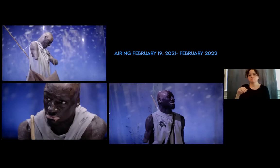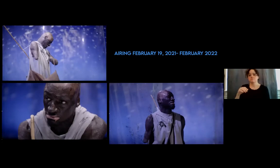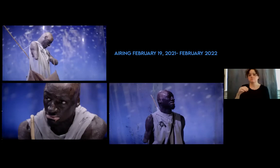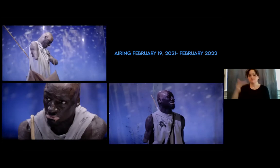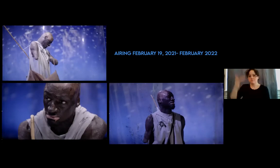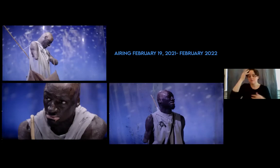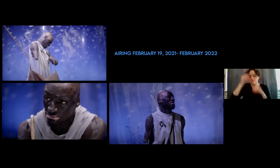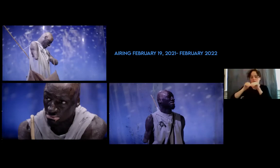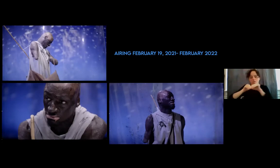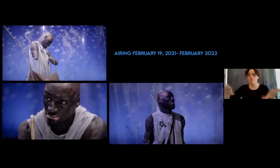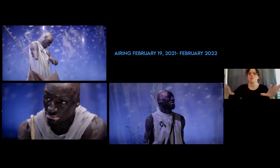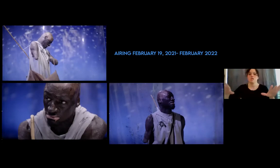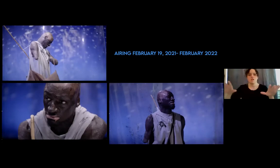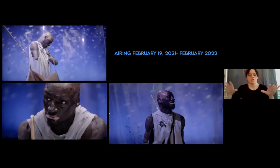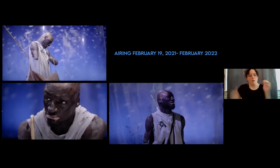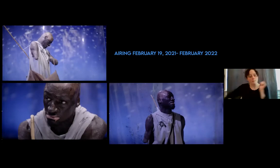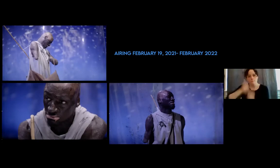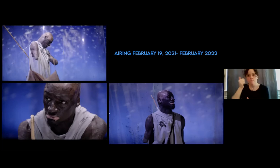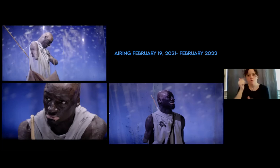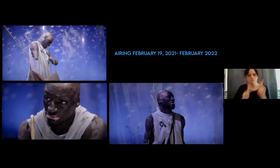has wiped out the majority of the Earth's population, and those that are